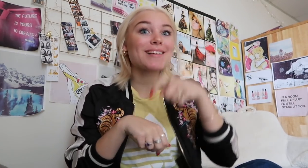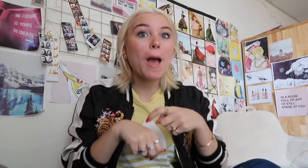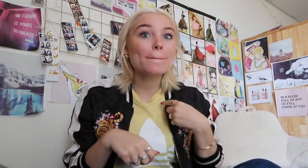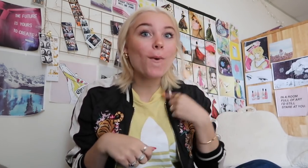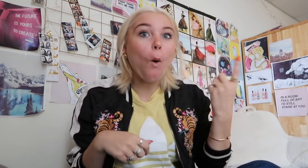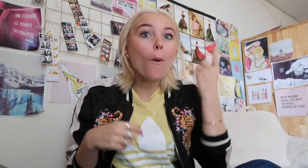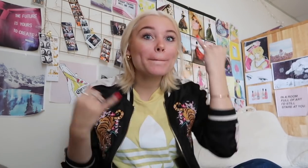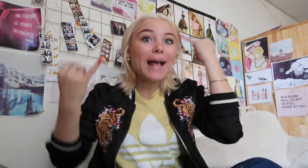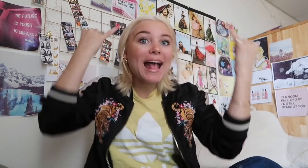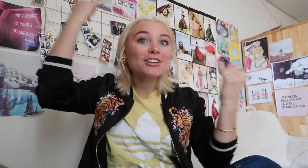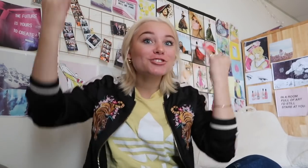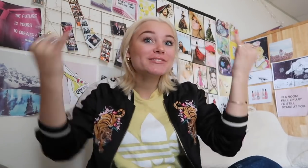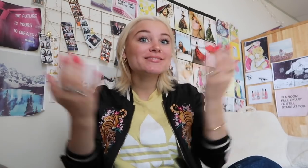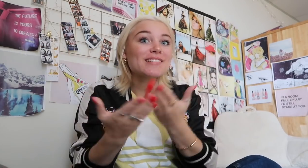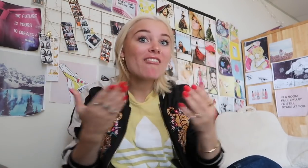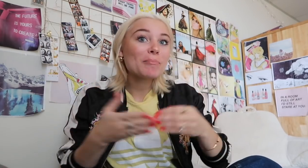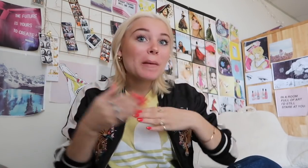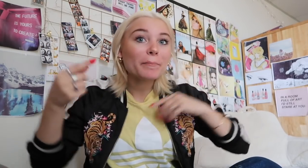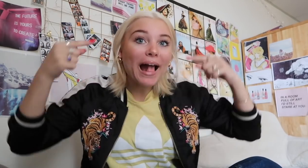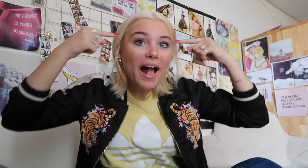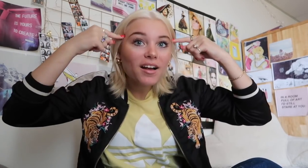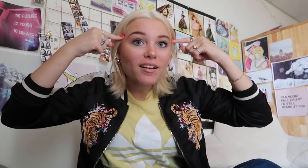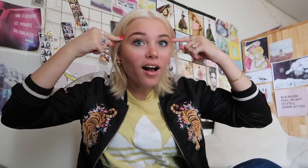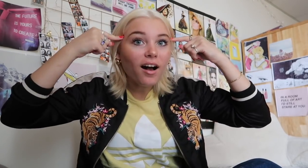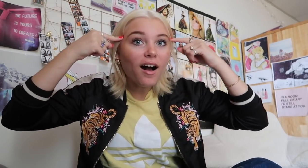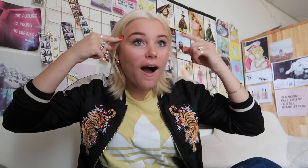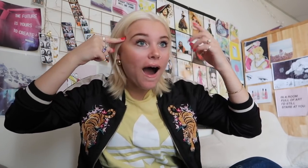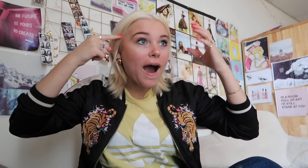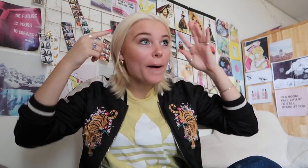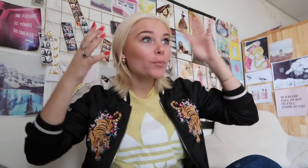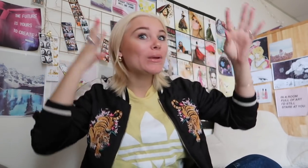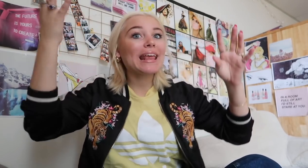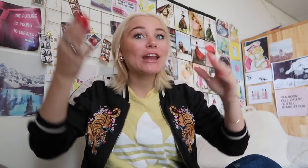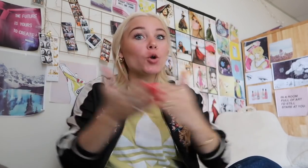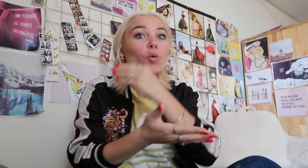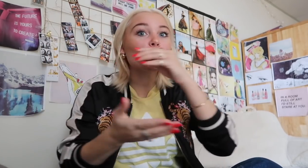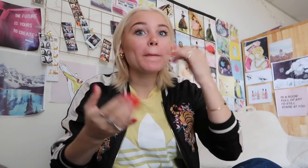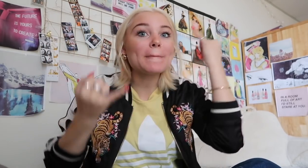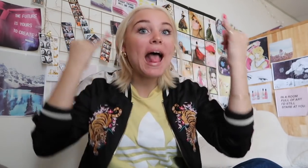so most of time, I would ended up making all imaginary friends